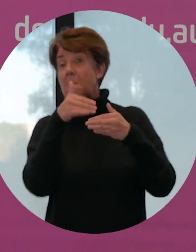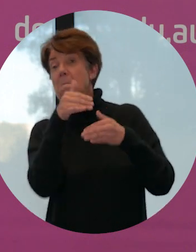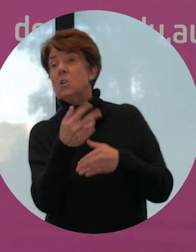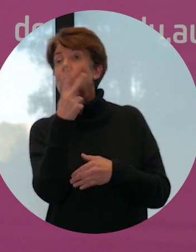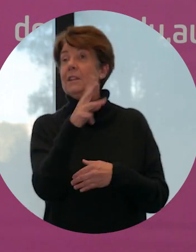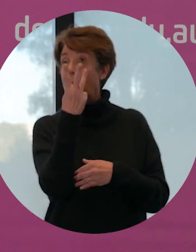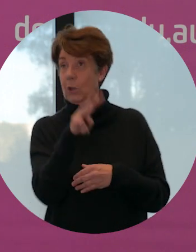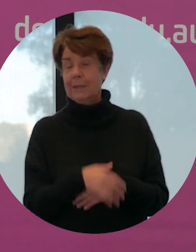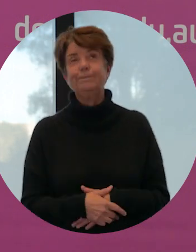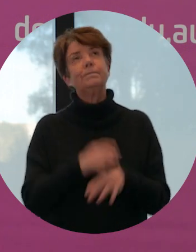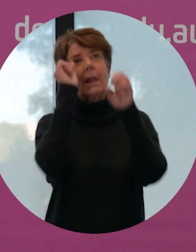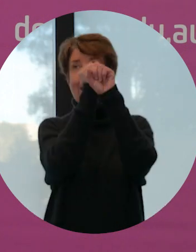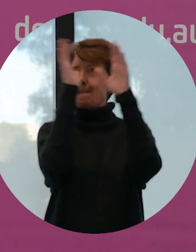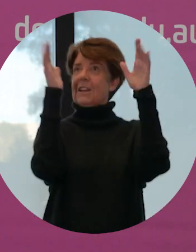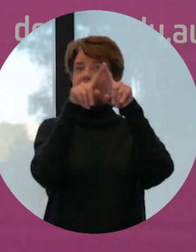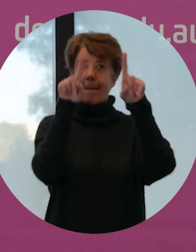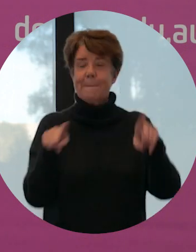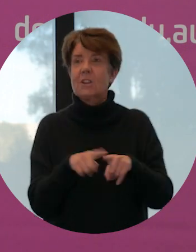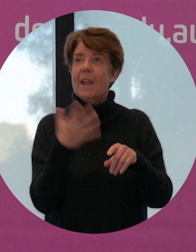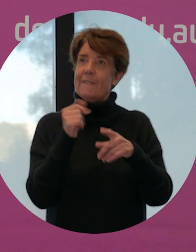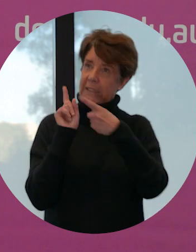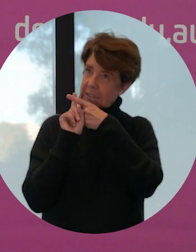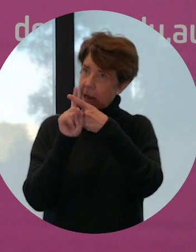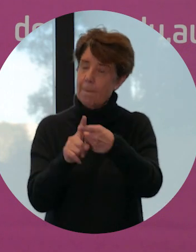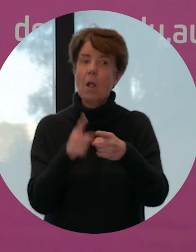Imagine packaging that is sustainable, biodegradable,